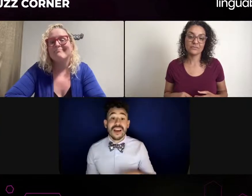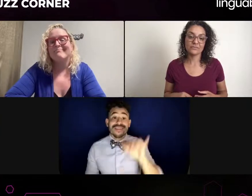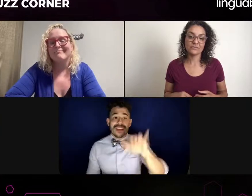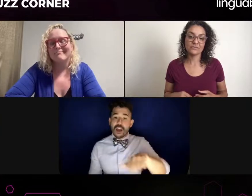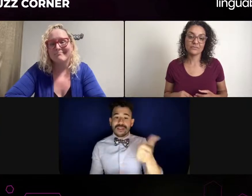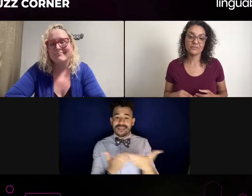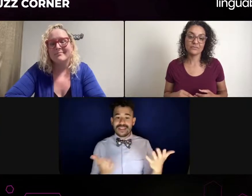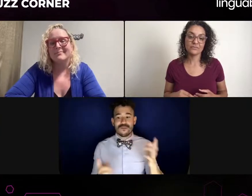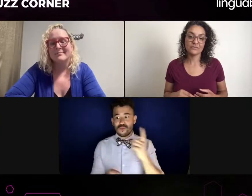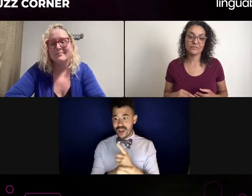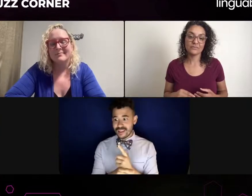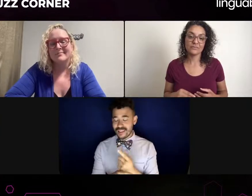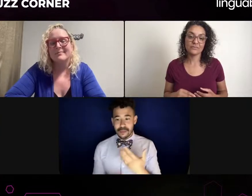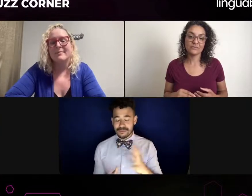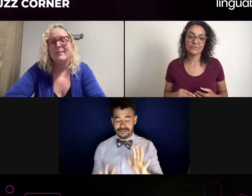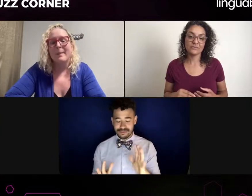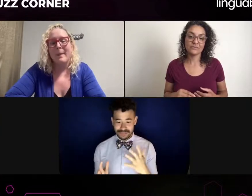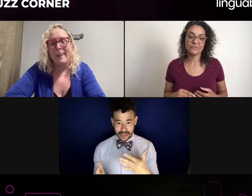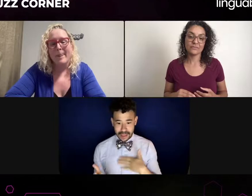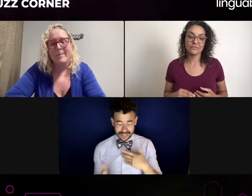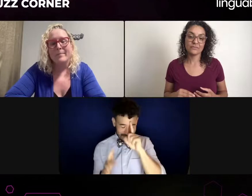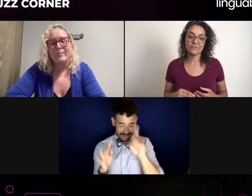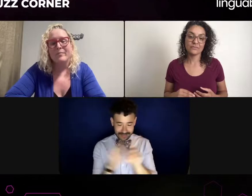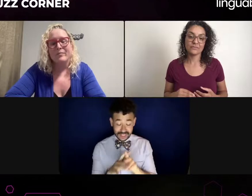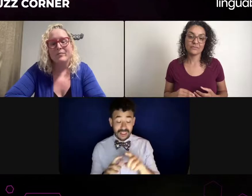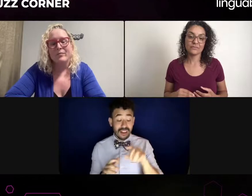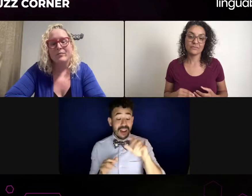Do you think it depends on how each of them feel? Like for me, I would bring my own